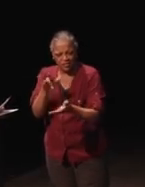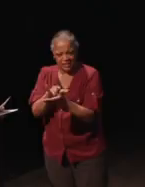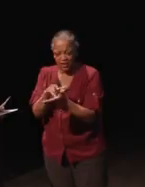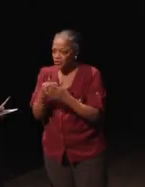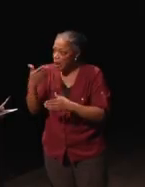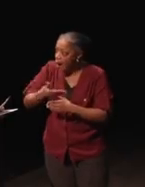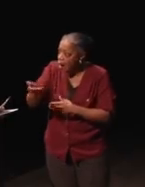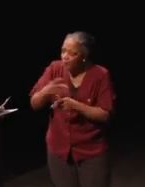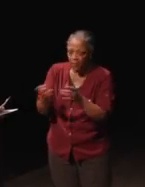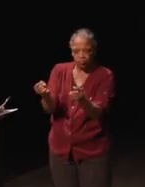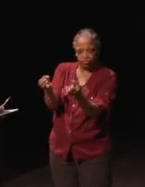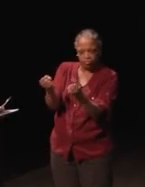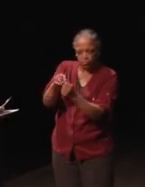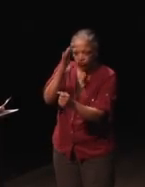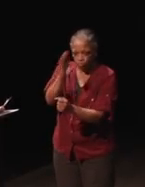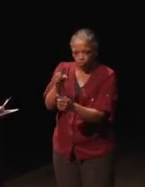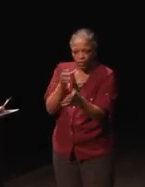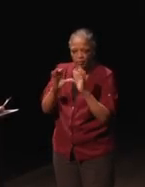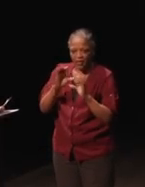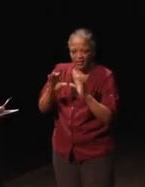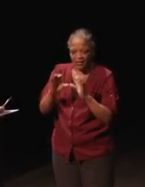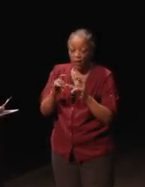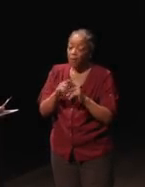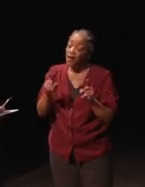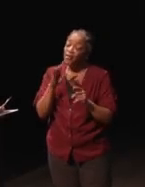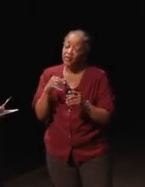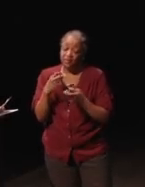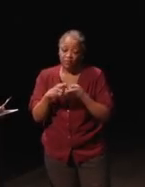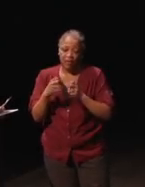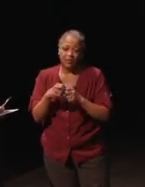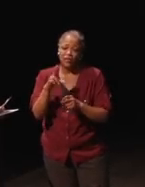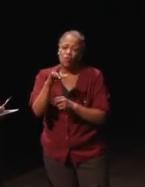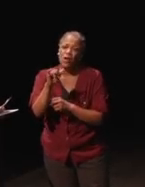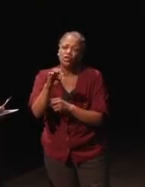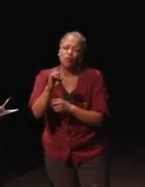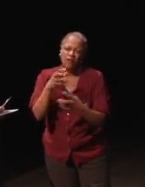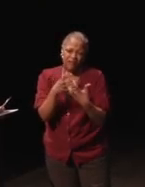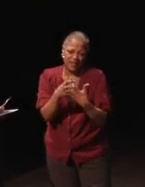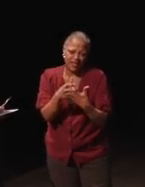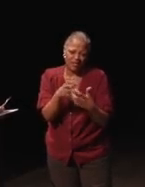But to me, it's the epitome of a retrofit that is expensive,